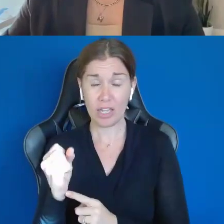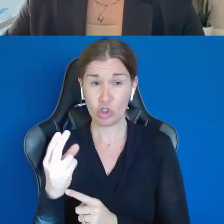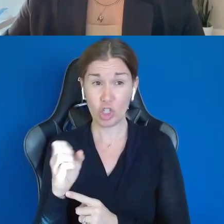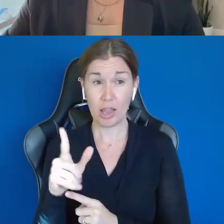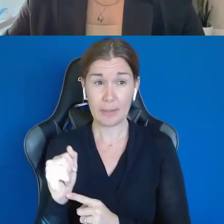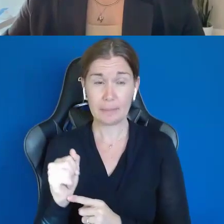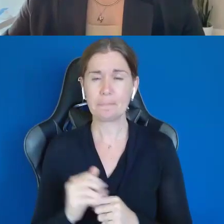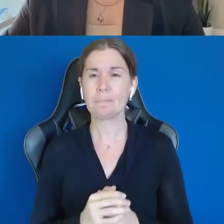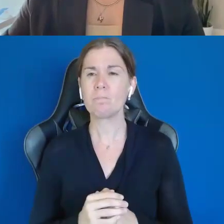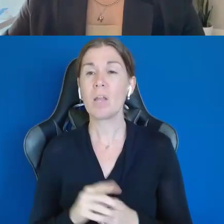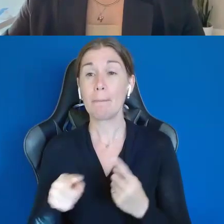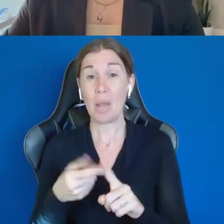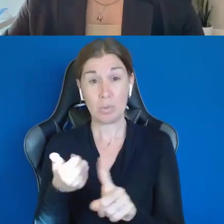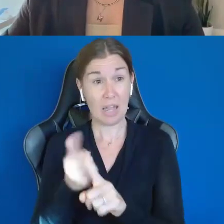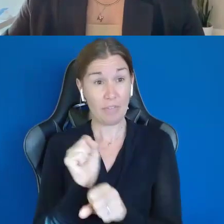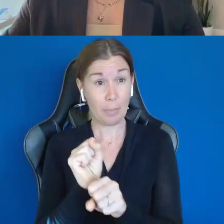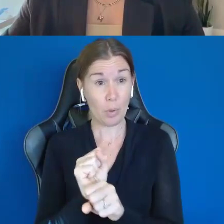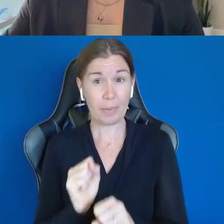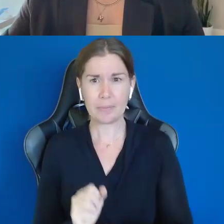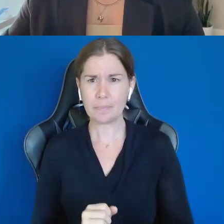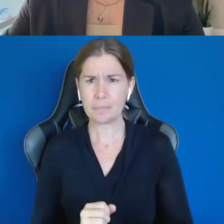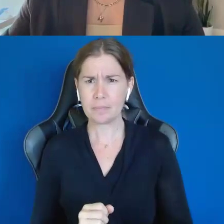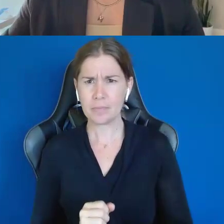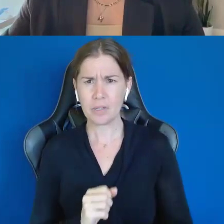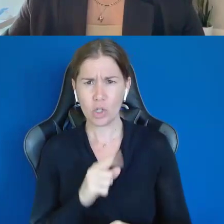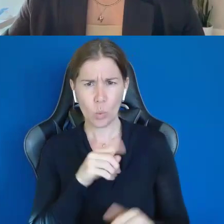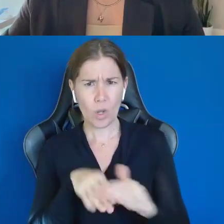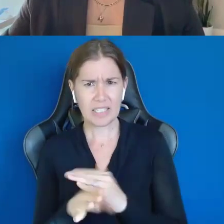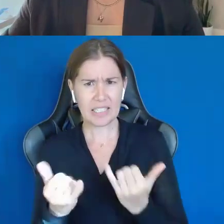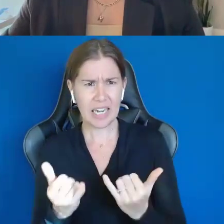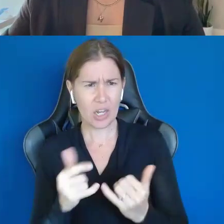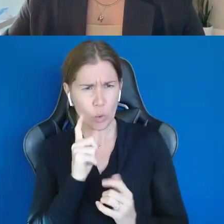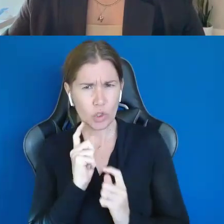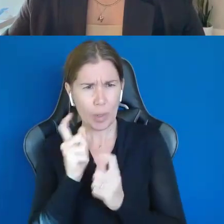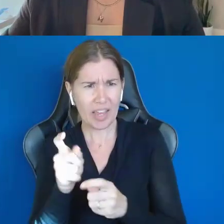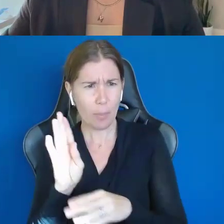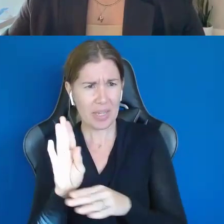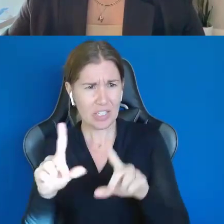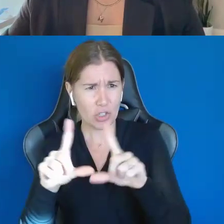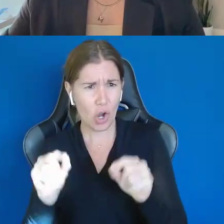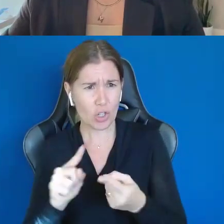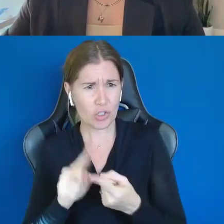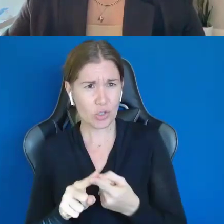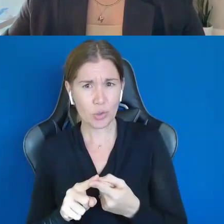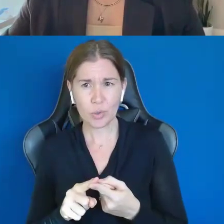Shawn walked in today and gave who'd you give business cards to? To Sidney and >> SONIA ROSIER: Sidney and Mr. Brentley. "Here are my business cards"!